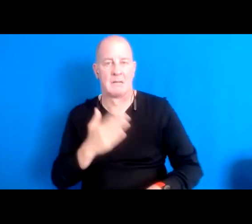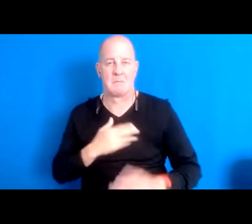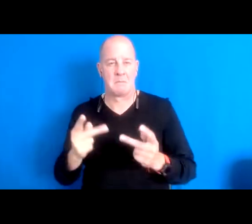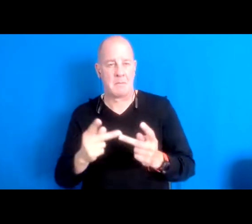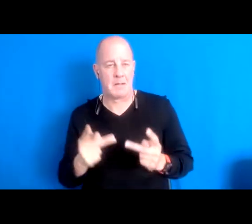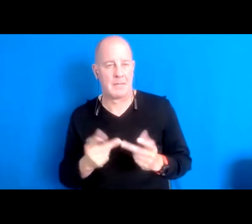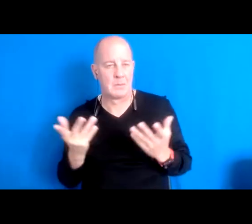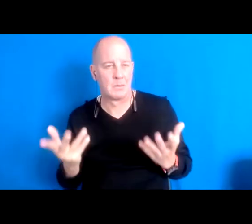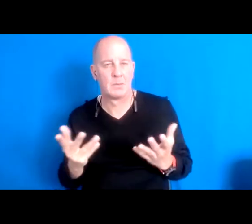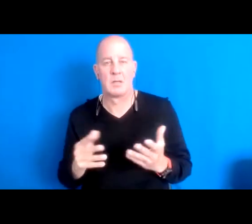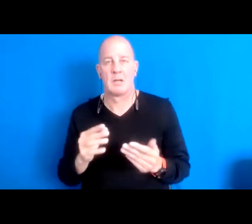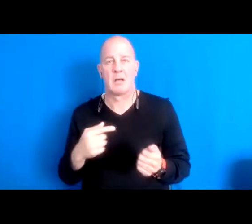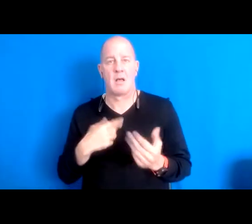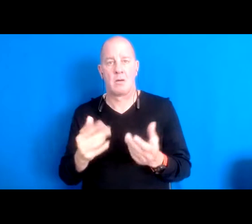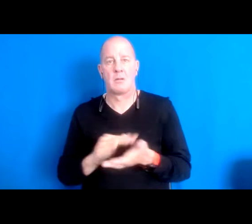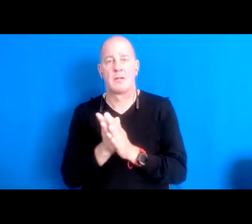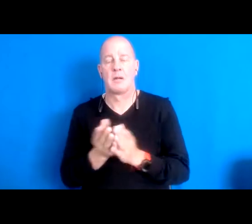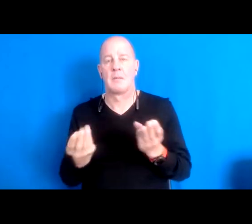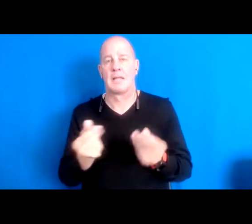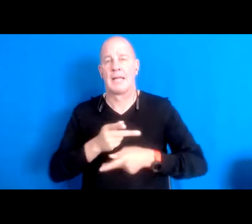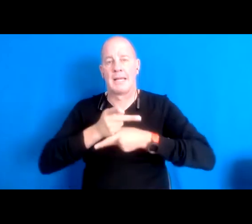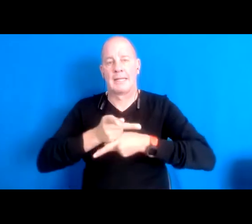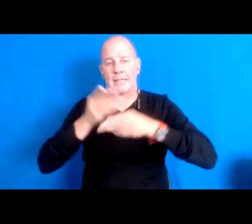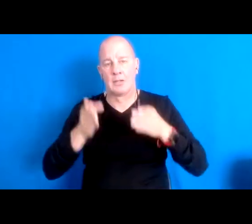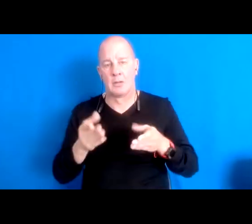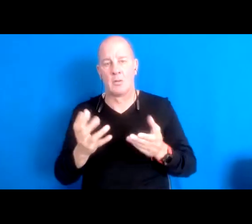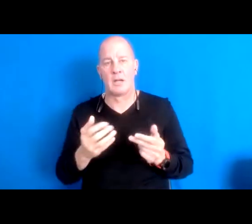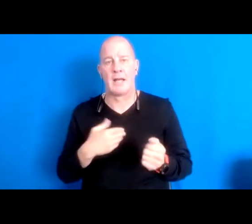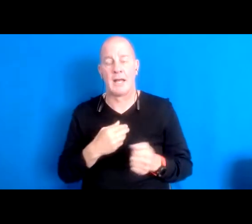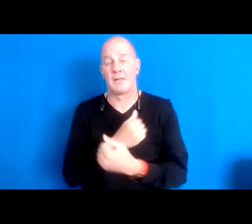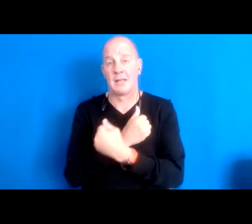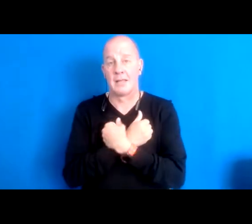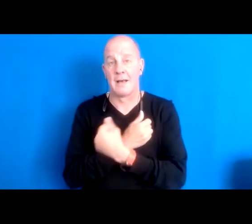yearned to be a land caretaker to return the gift of love that I've gotten from the land.